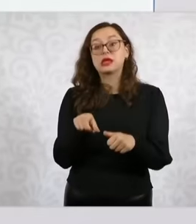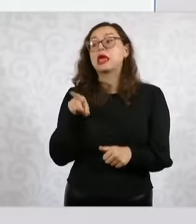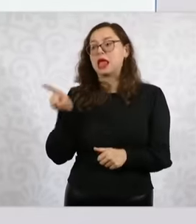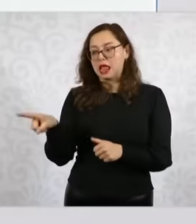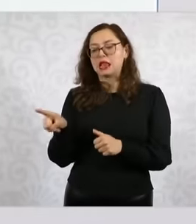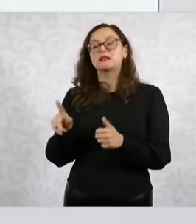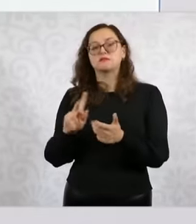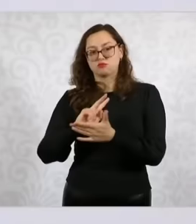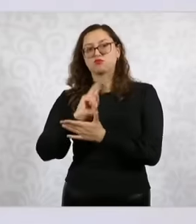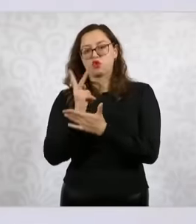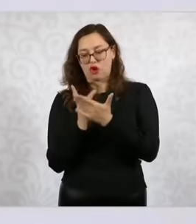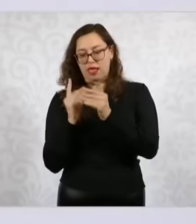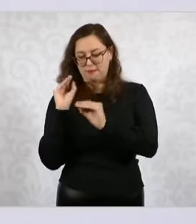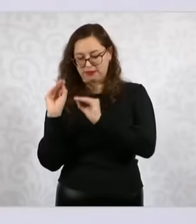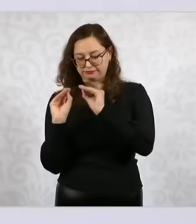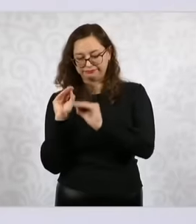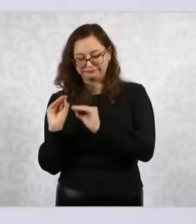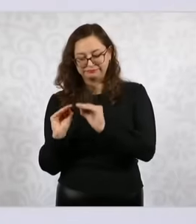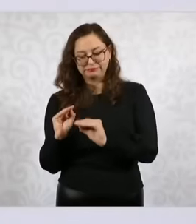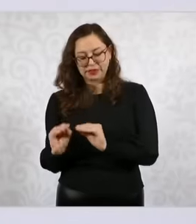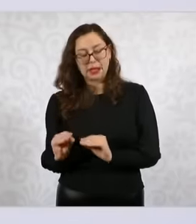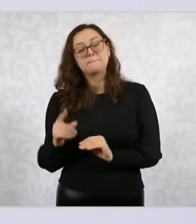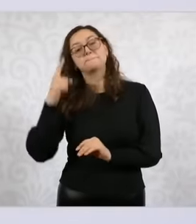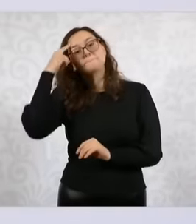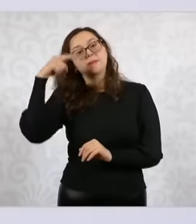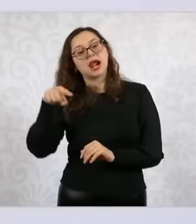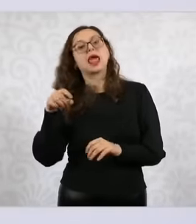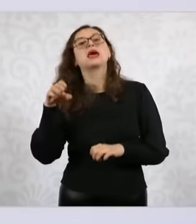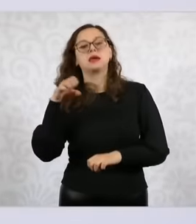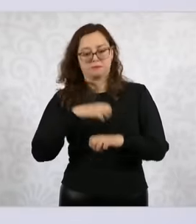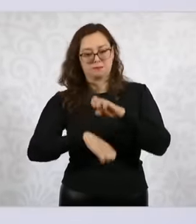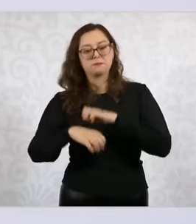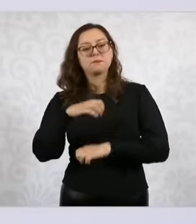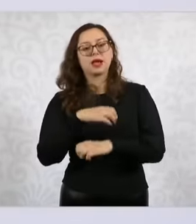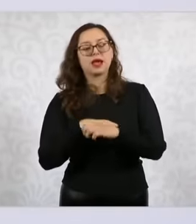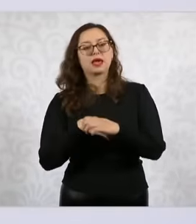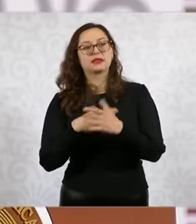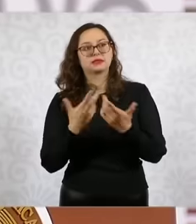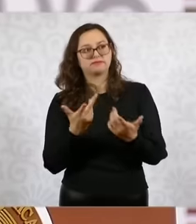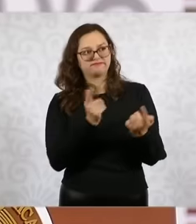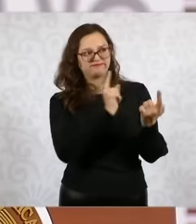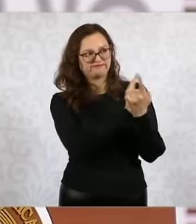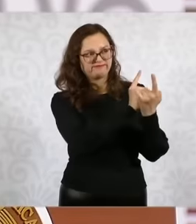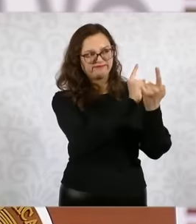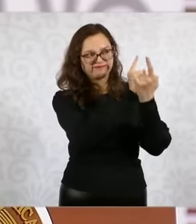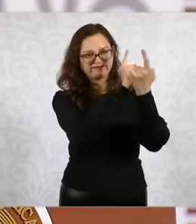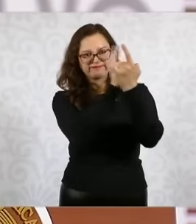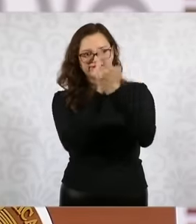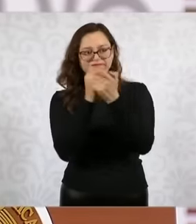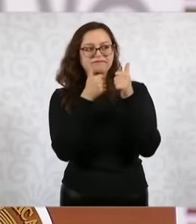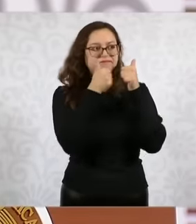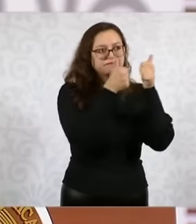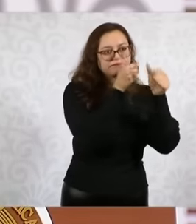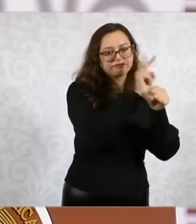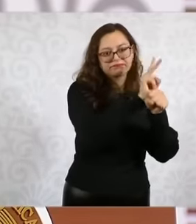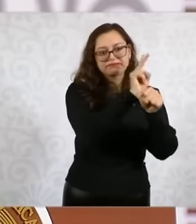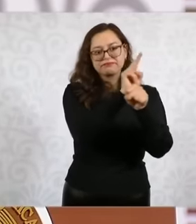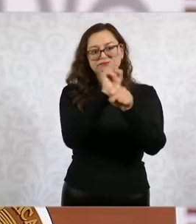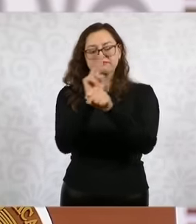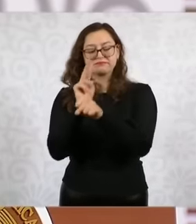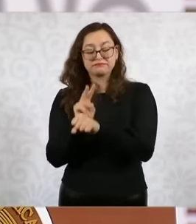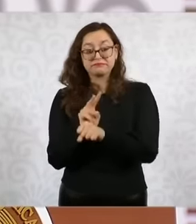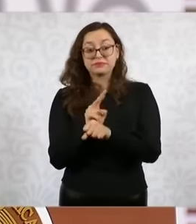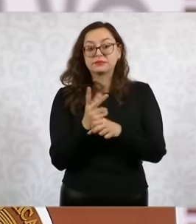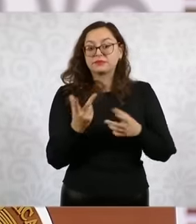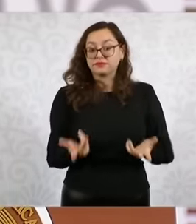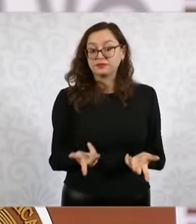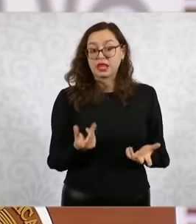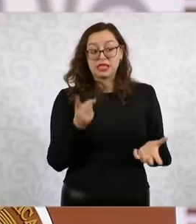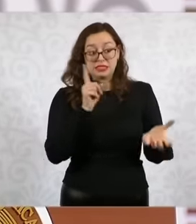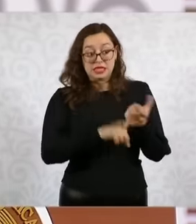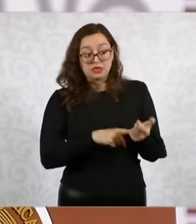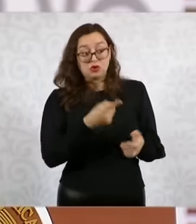the consulates and he is personally going to follow up on it not only in the treatment that our brothers and sisters